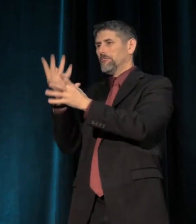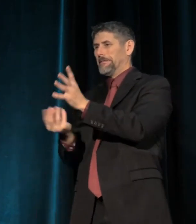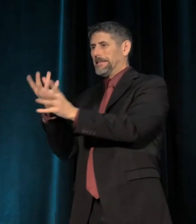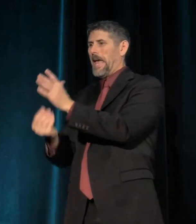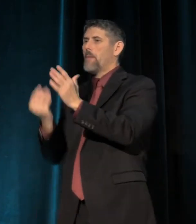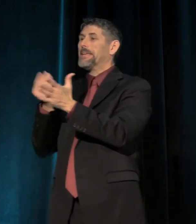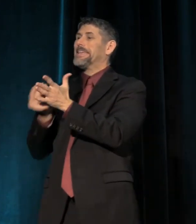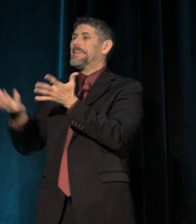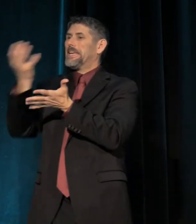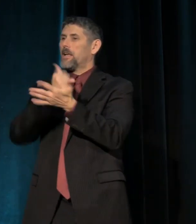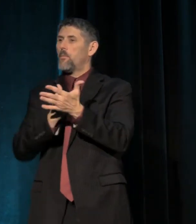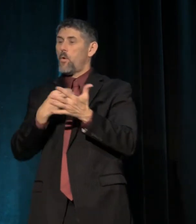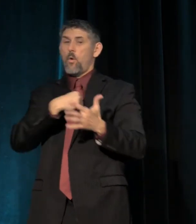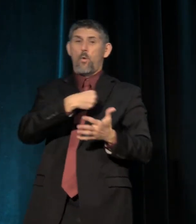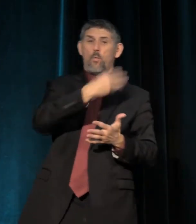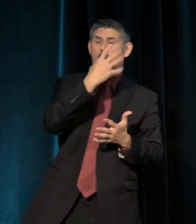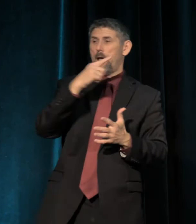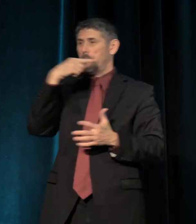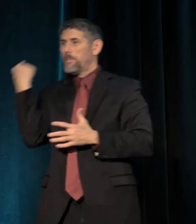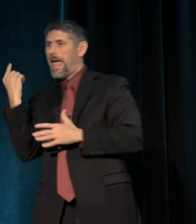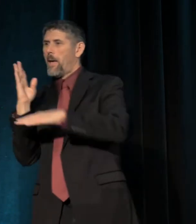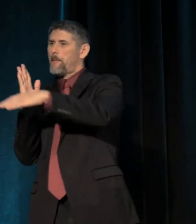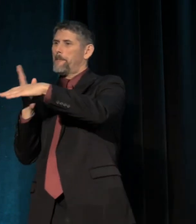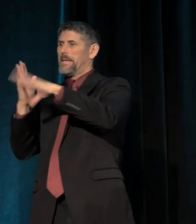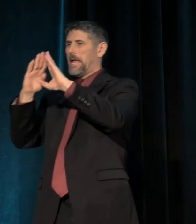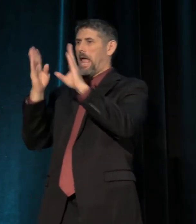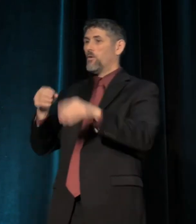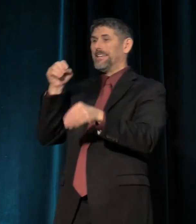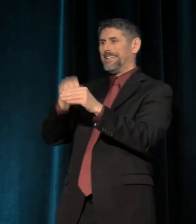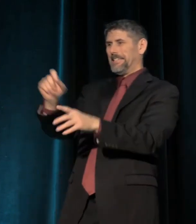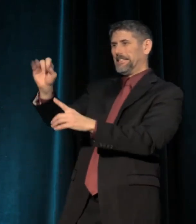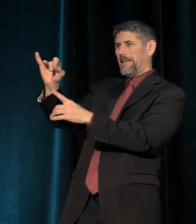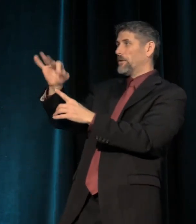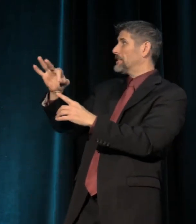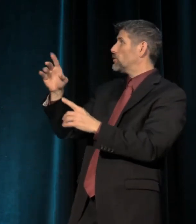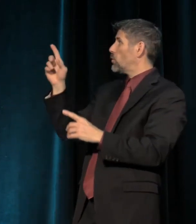between white and black median households in San Francisco county.